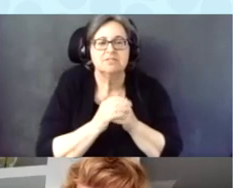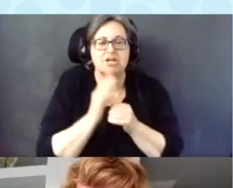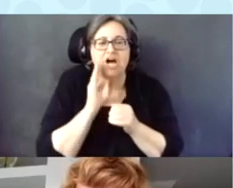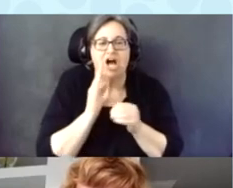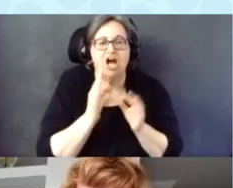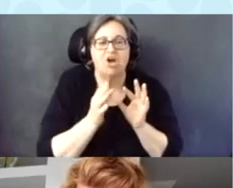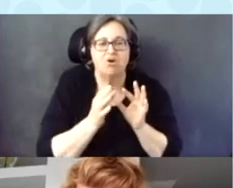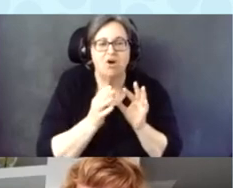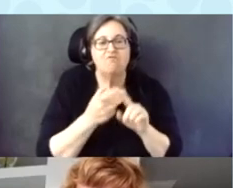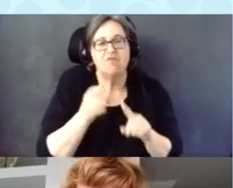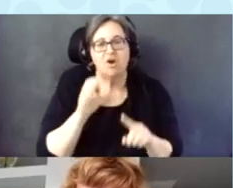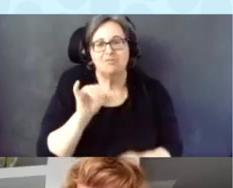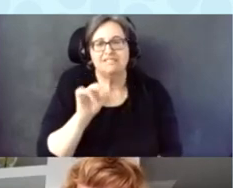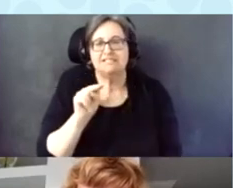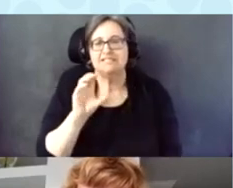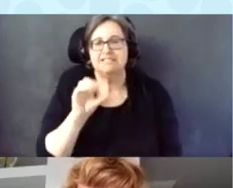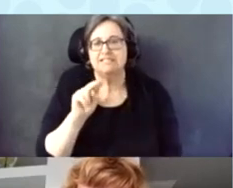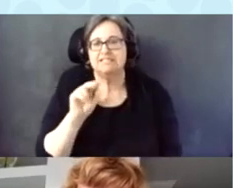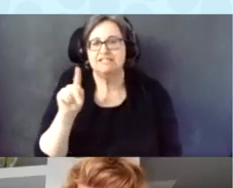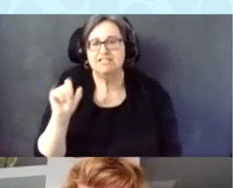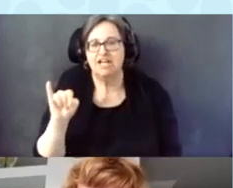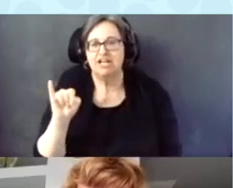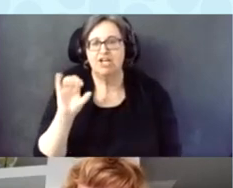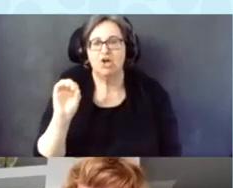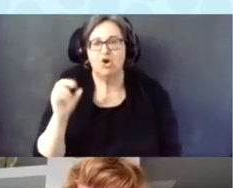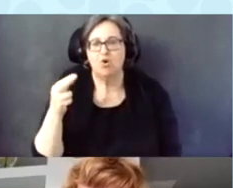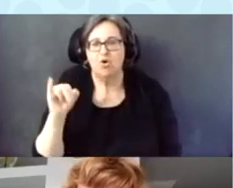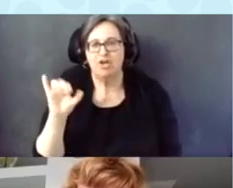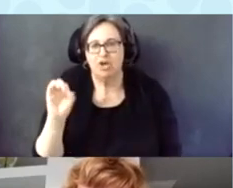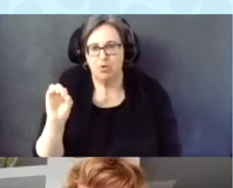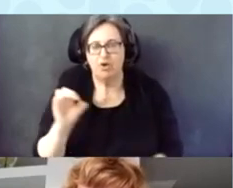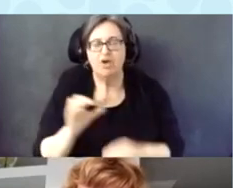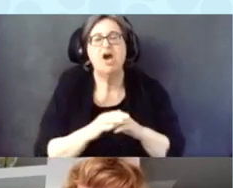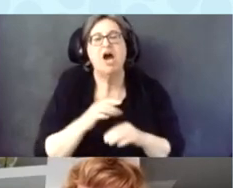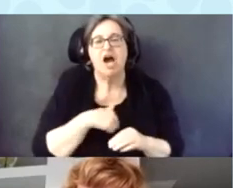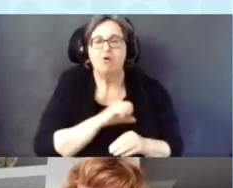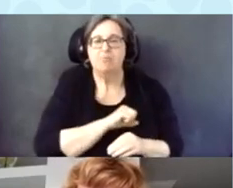And I'm a staff member for self-advocate for members becoming empowered for the Go-Voter